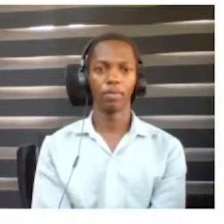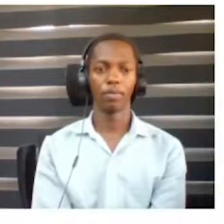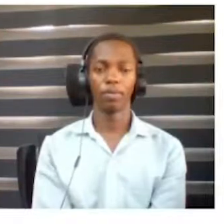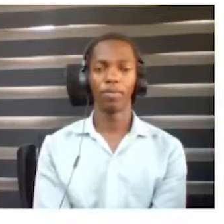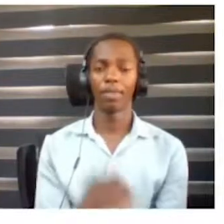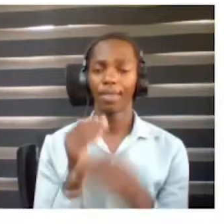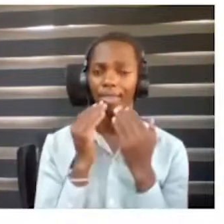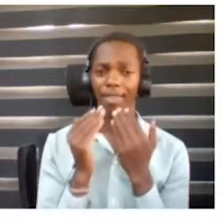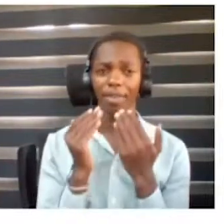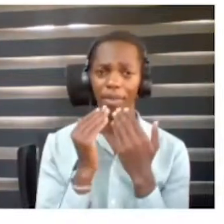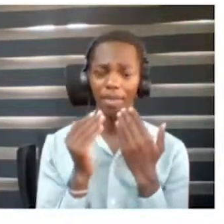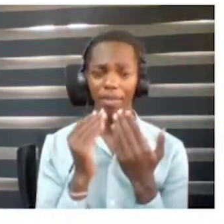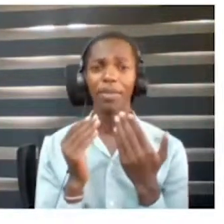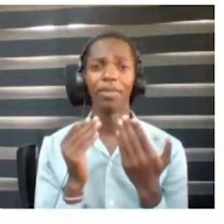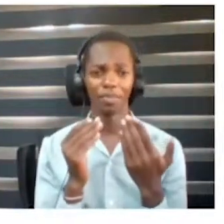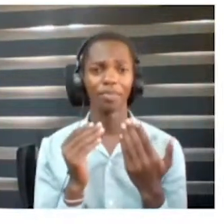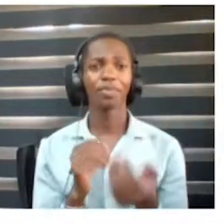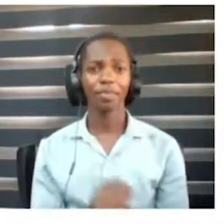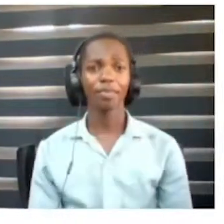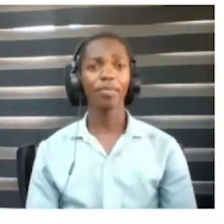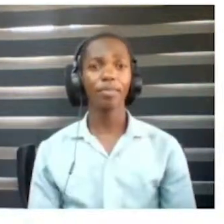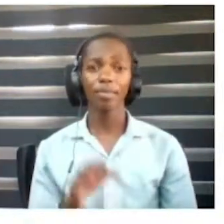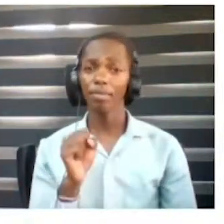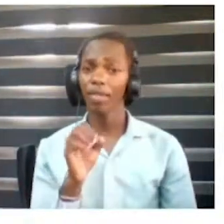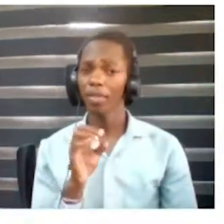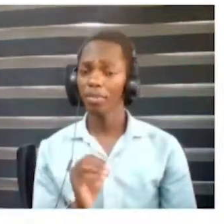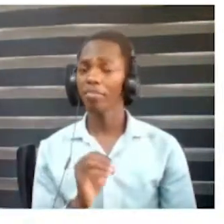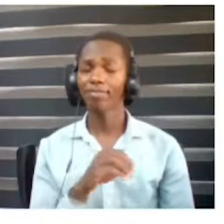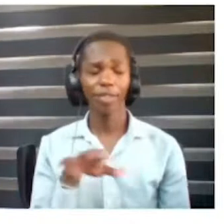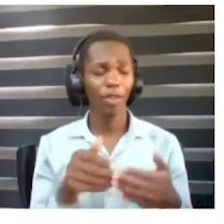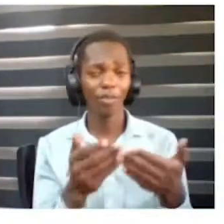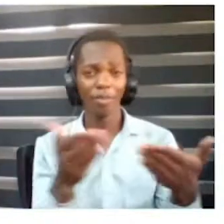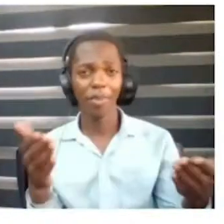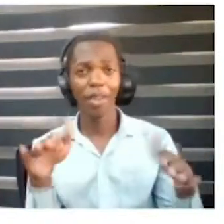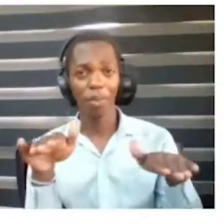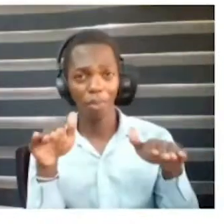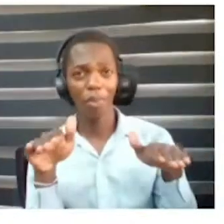So as everyone has been waiting, I am going to go ahead